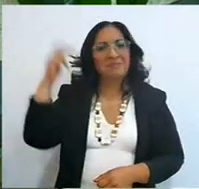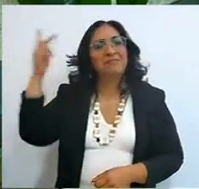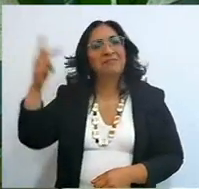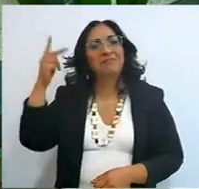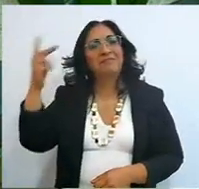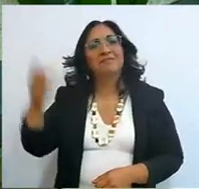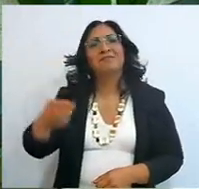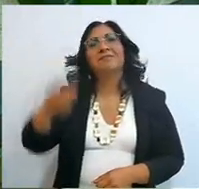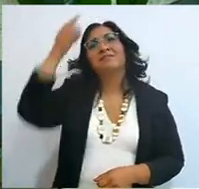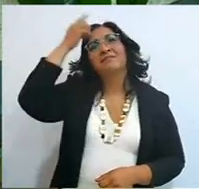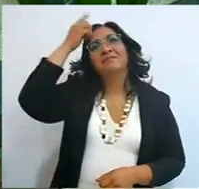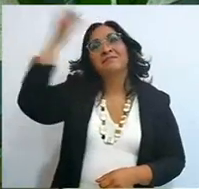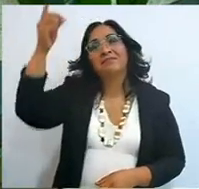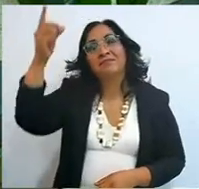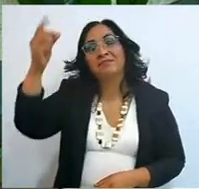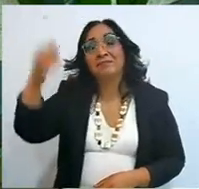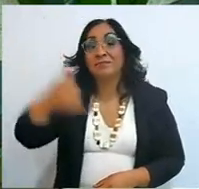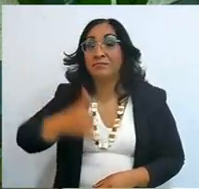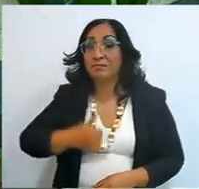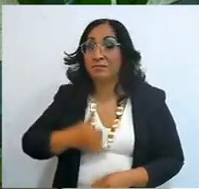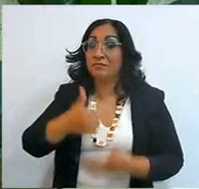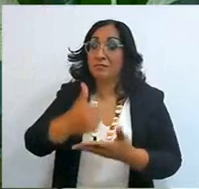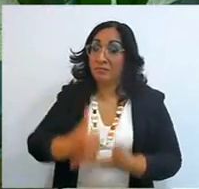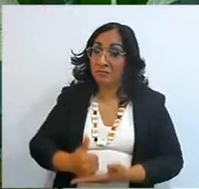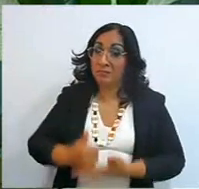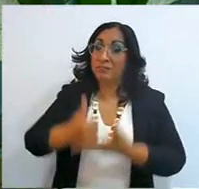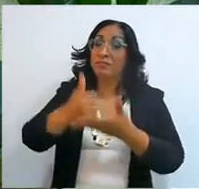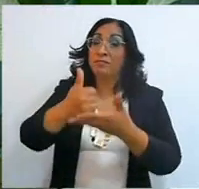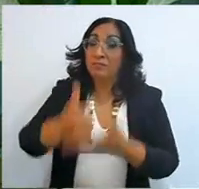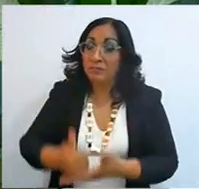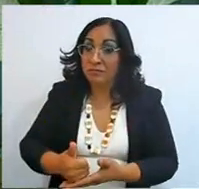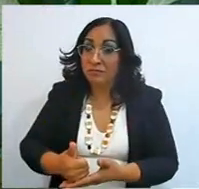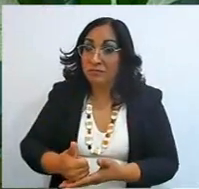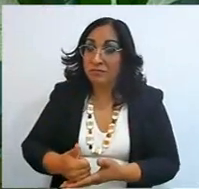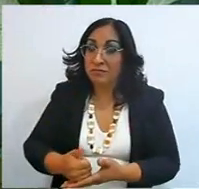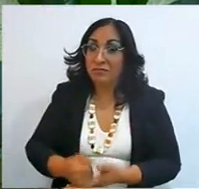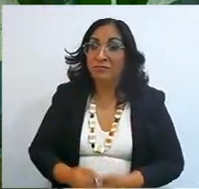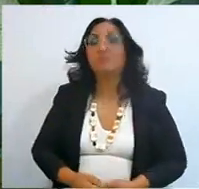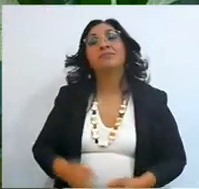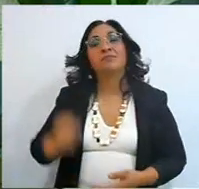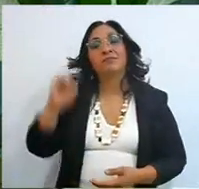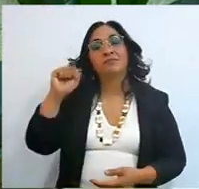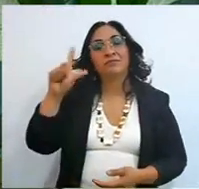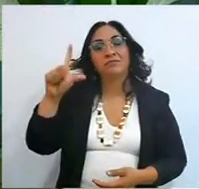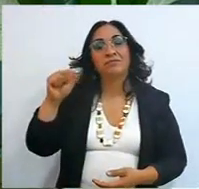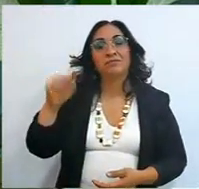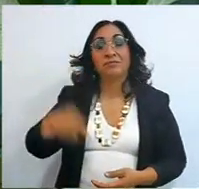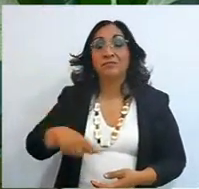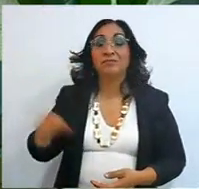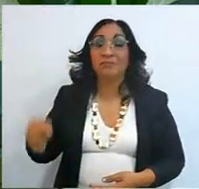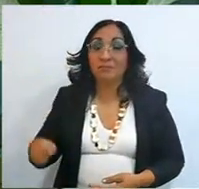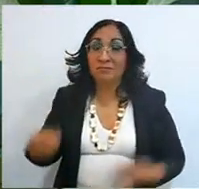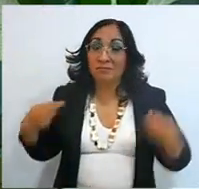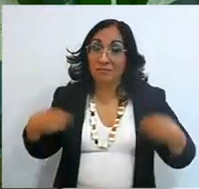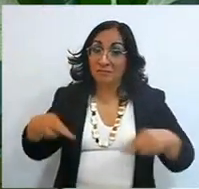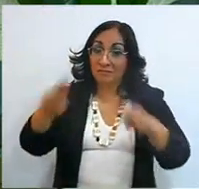I collaborate closely with Iolany, because she is my teacher, she has instructed me,